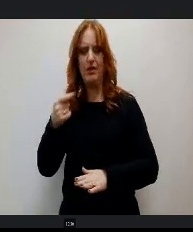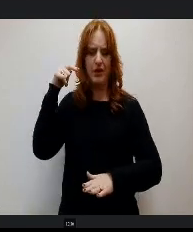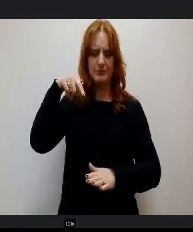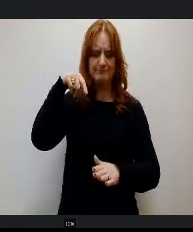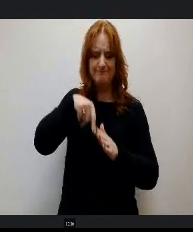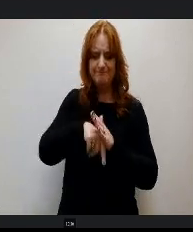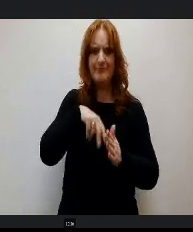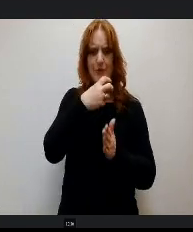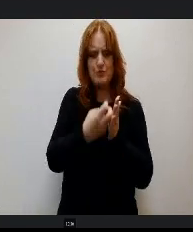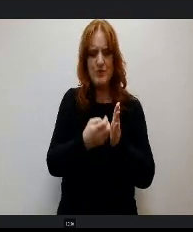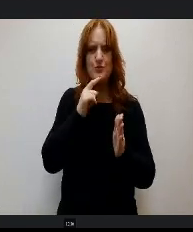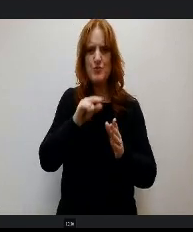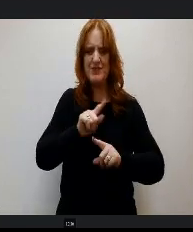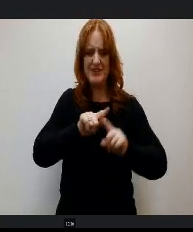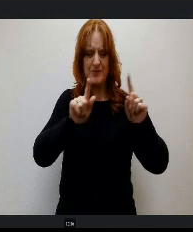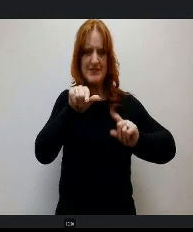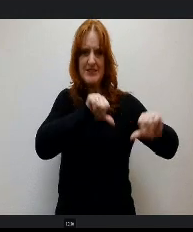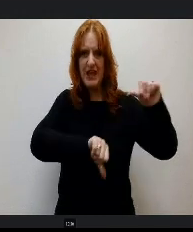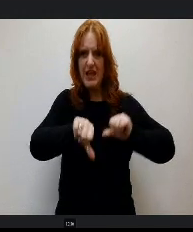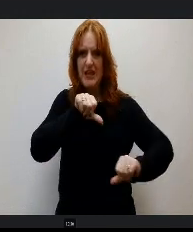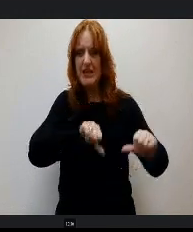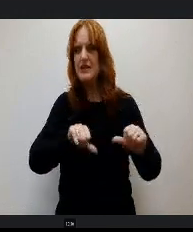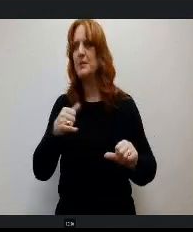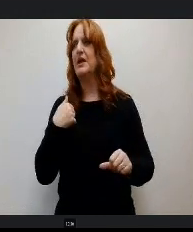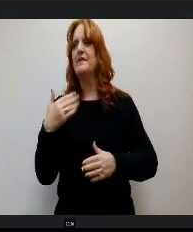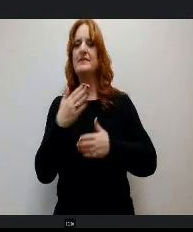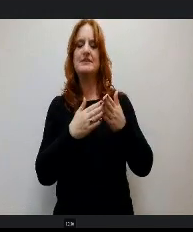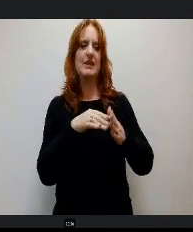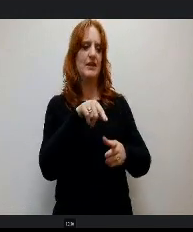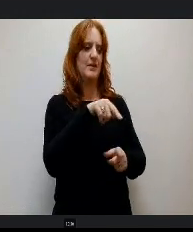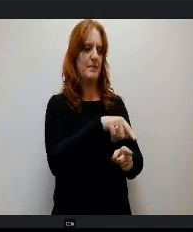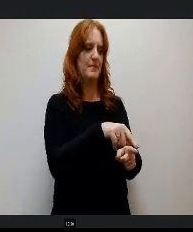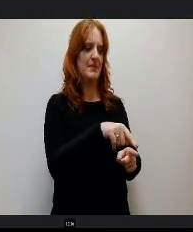science. So we've got students who are the four rotations there's